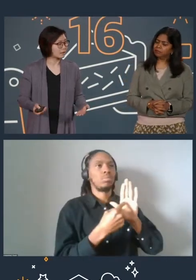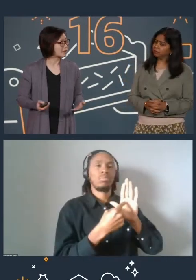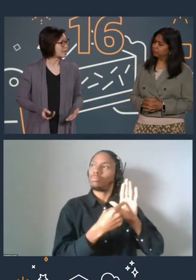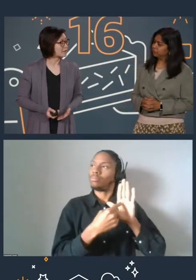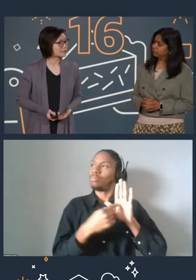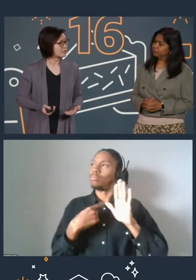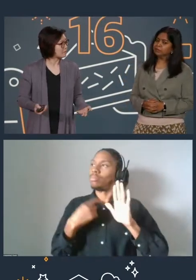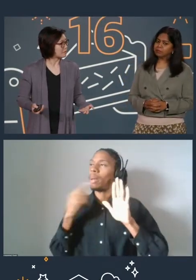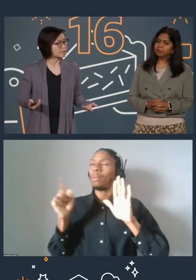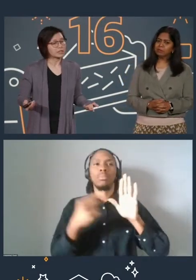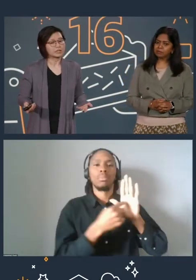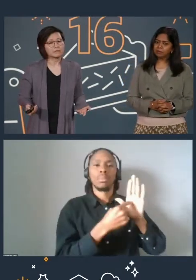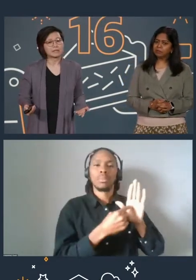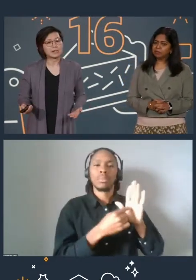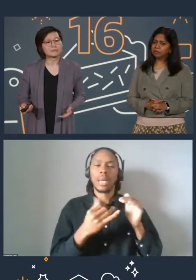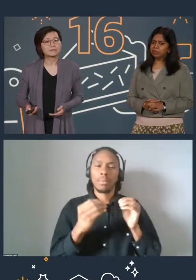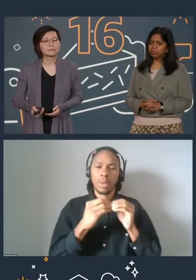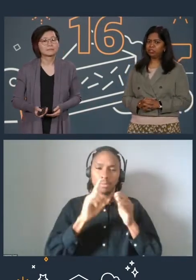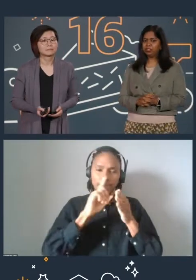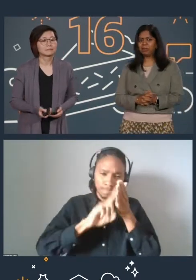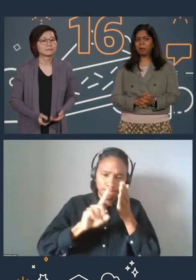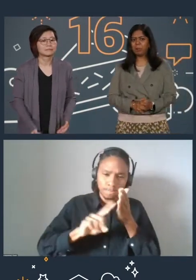Let's dive a little deeper into each of these steps. Sure.